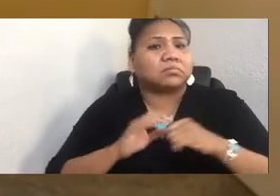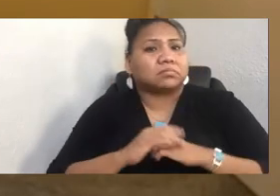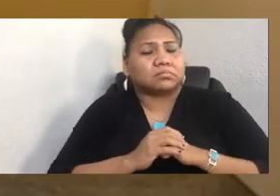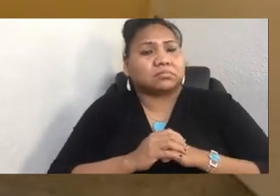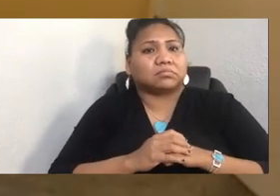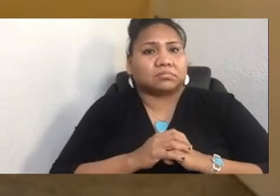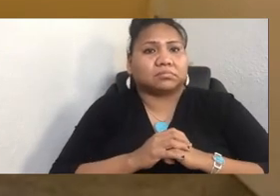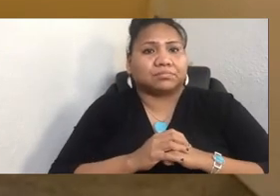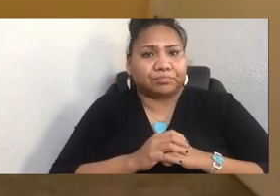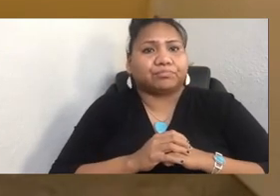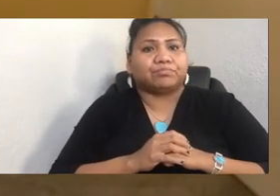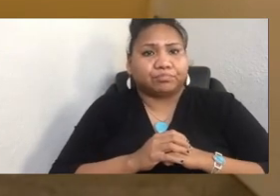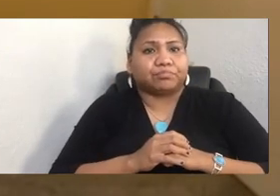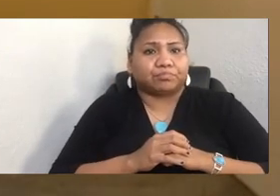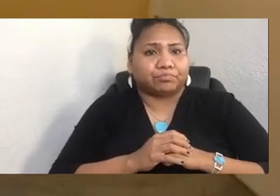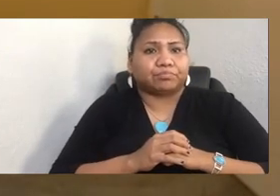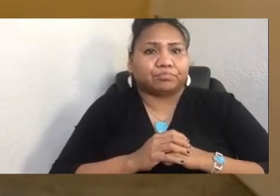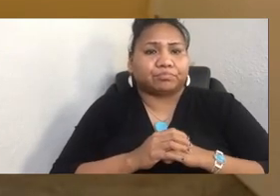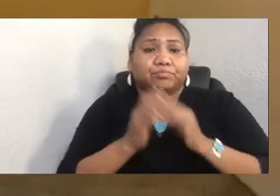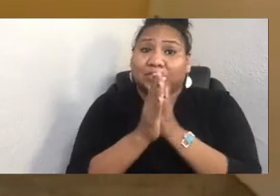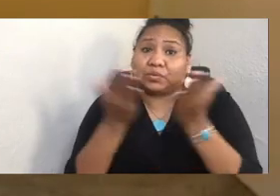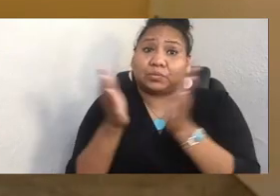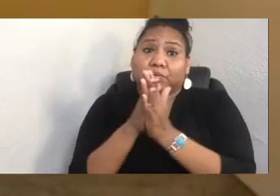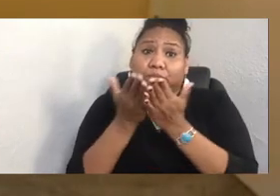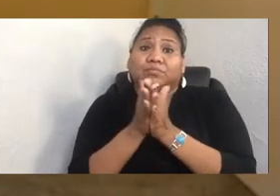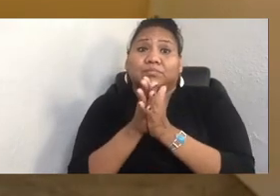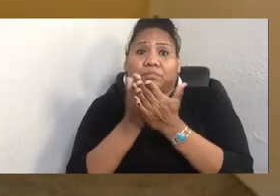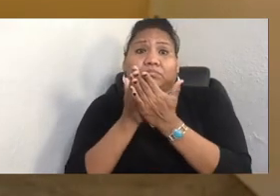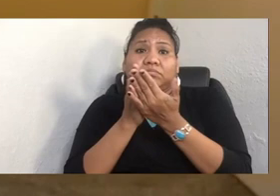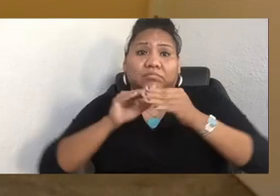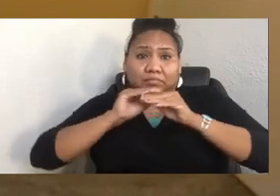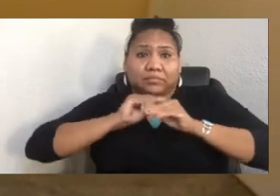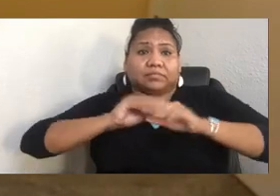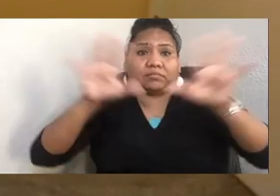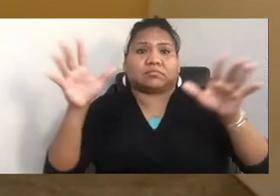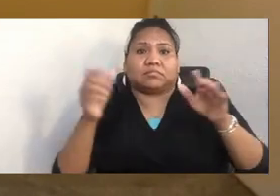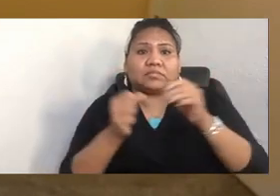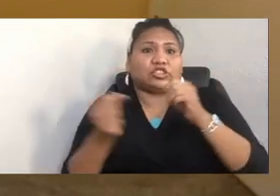It'll be out next year. Actually, my good friend Adrienne, her book is coming out in 10 days.